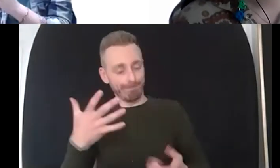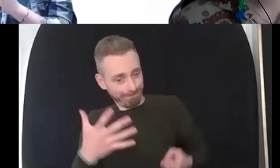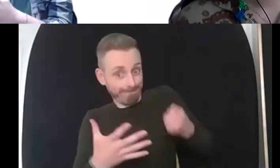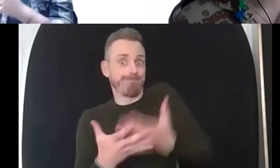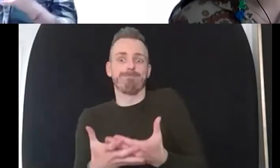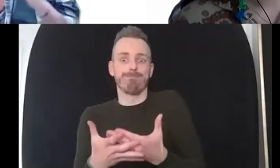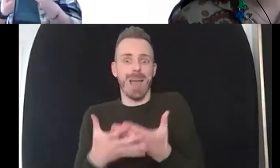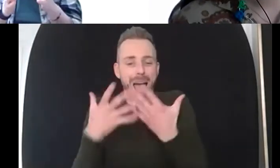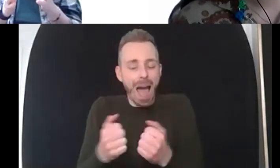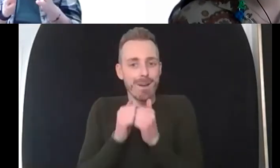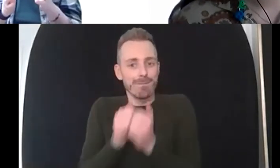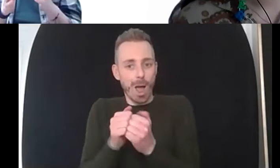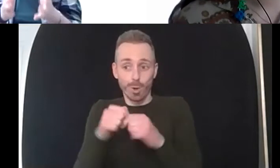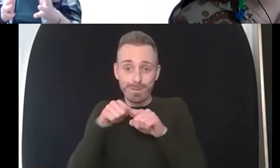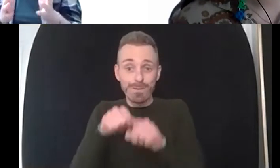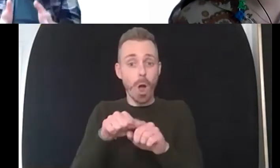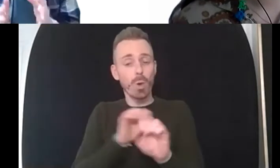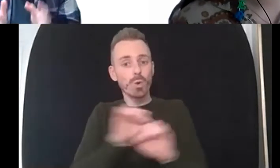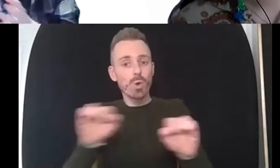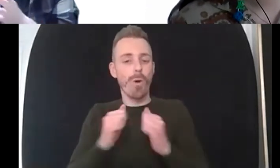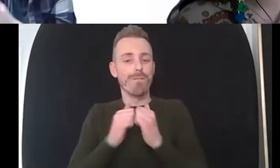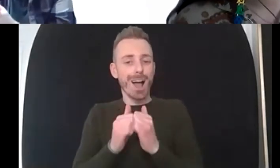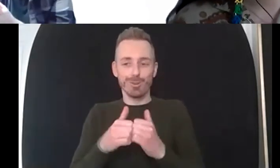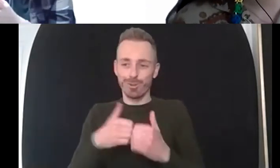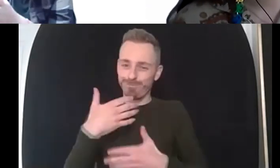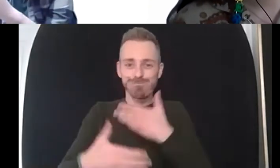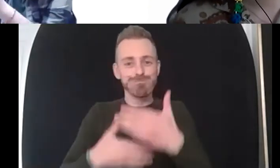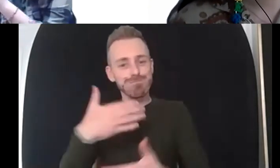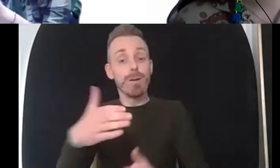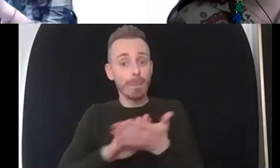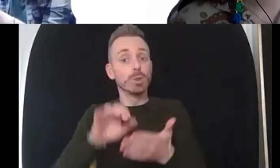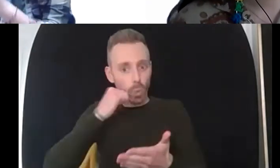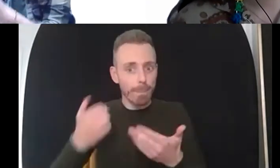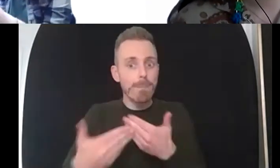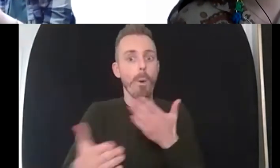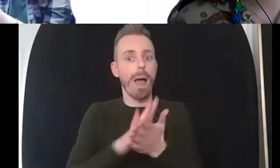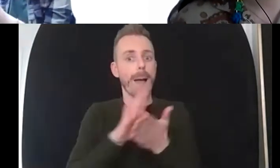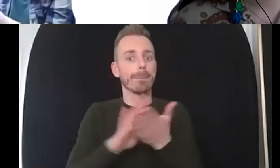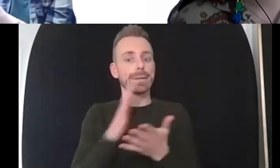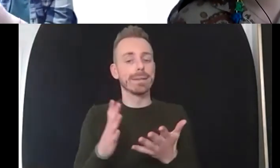then we look at well actually if that's your goal to get this close working this way with that value